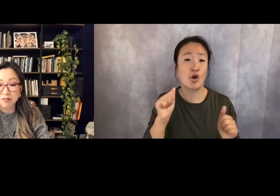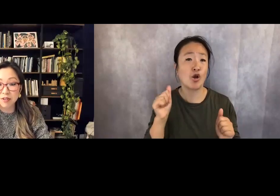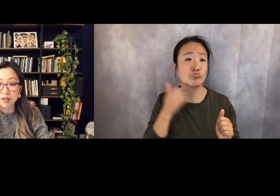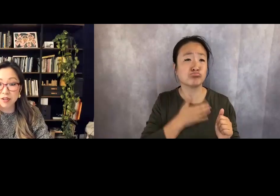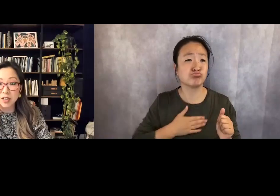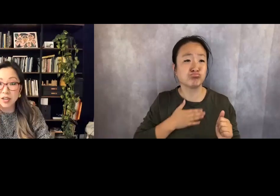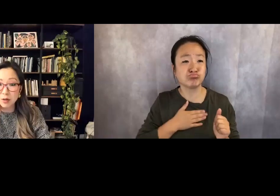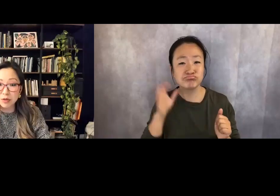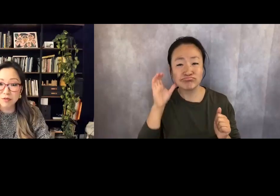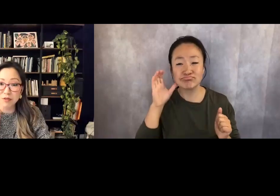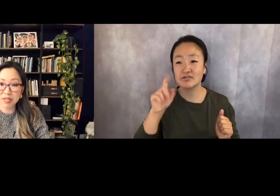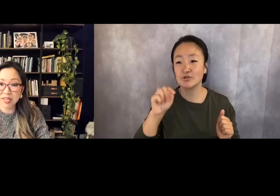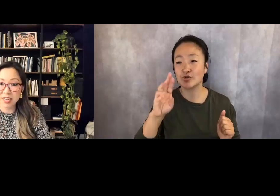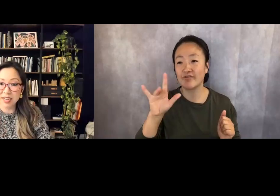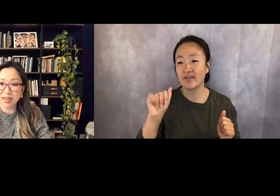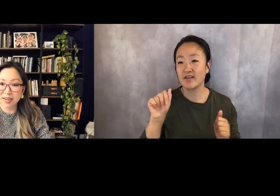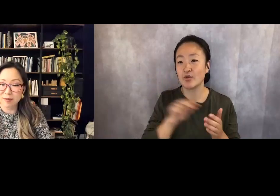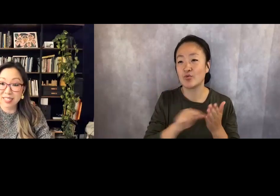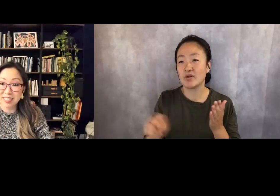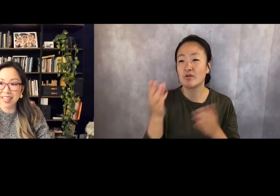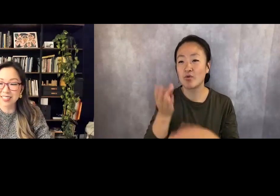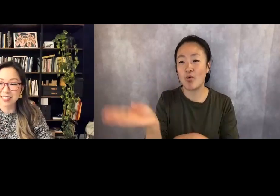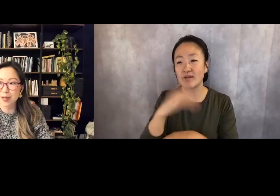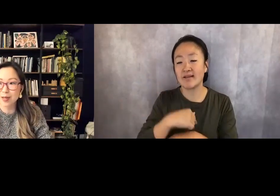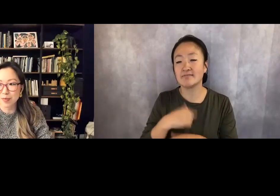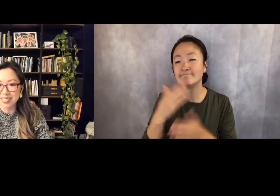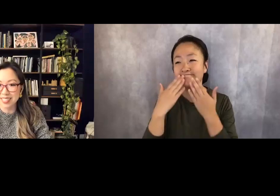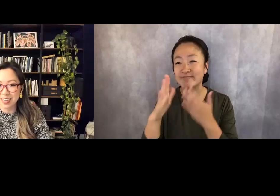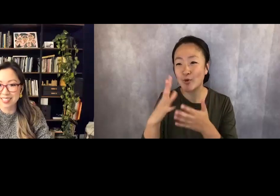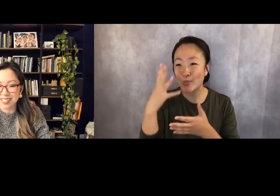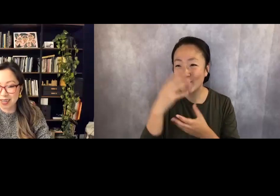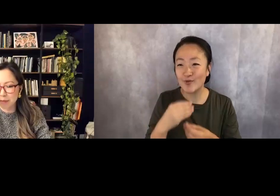for your beautiful reading, and to hear the b-sides.